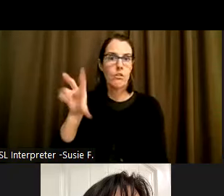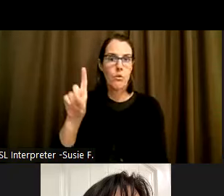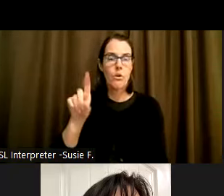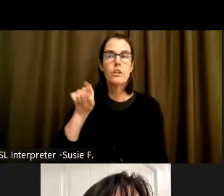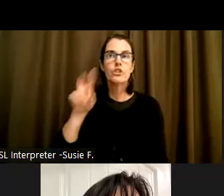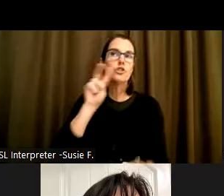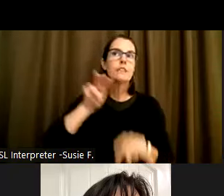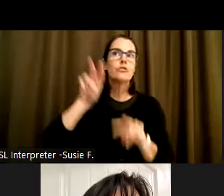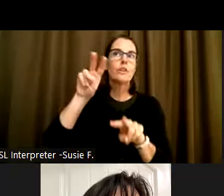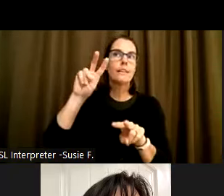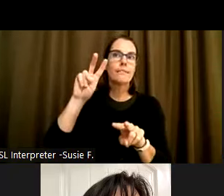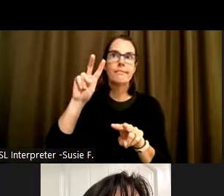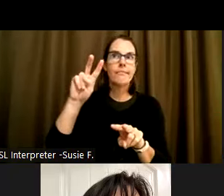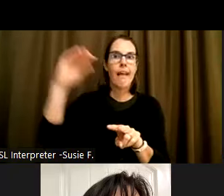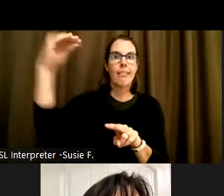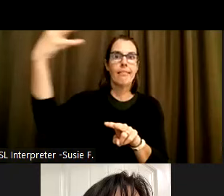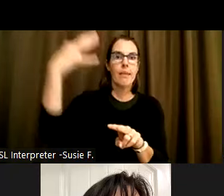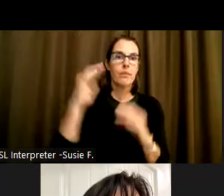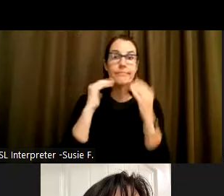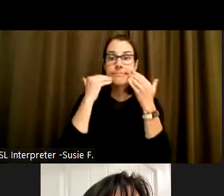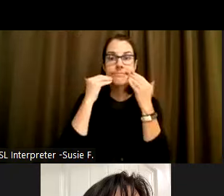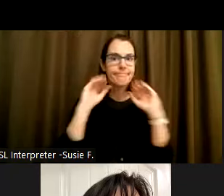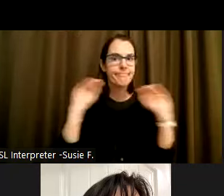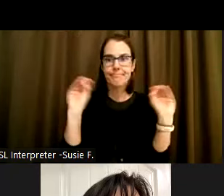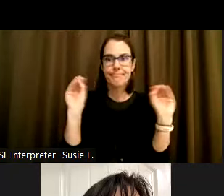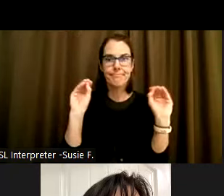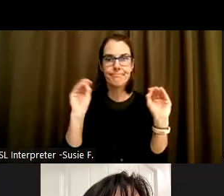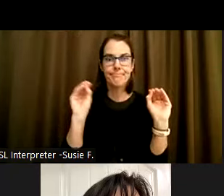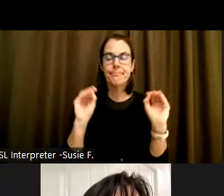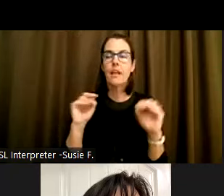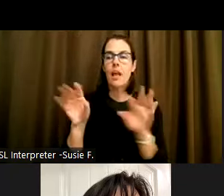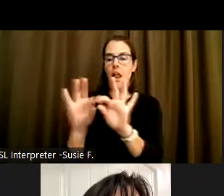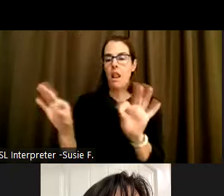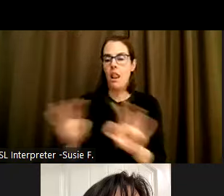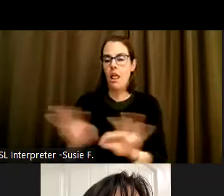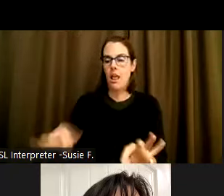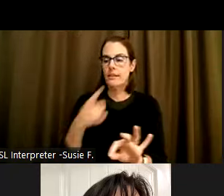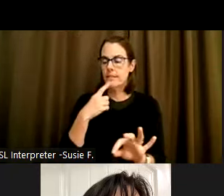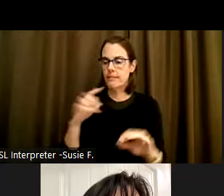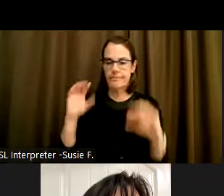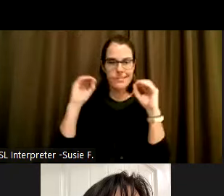with no smile on their face. A phrase to the left of Lord's image says there is no such thing